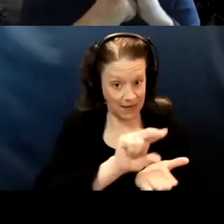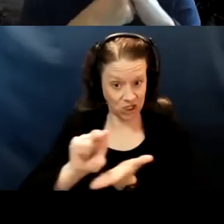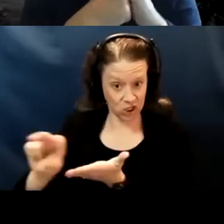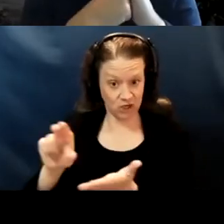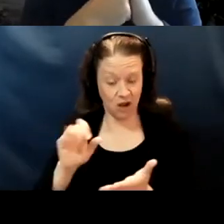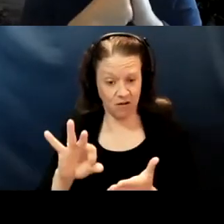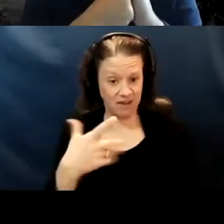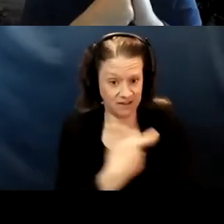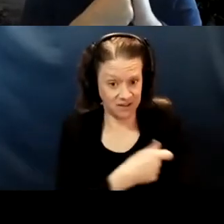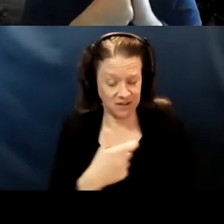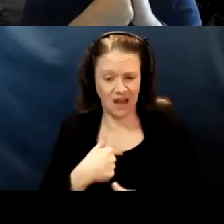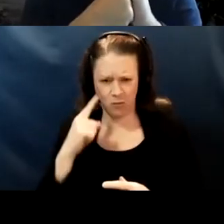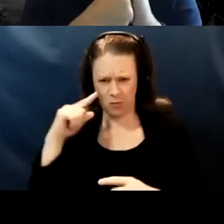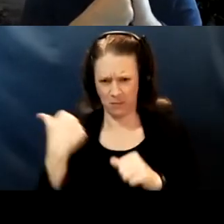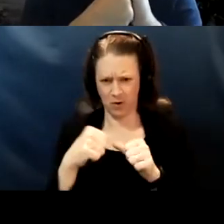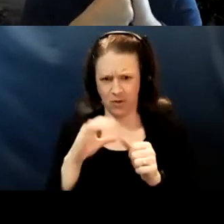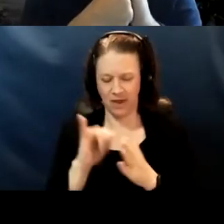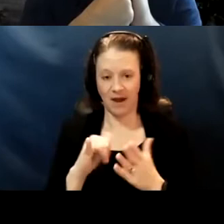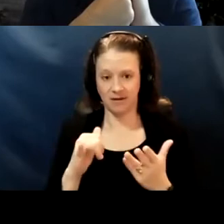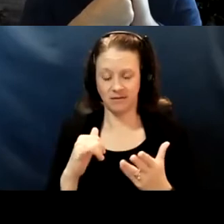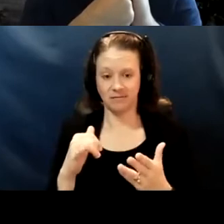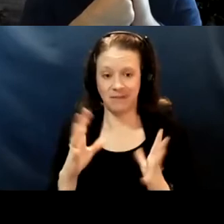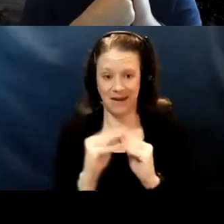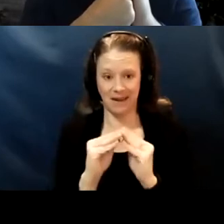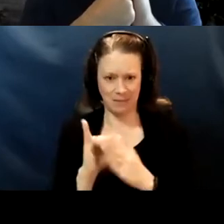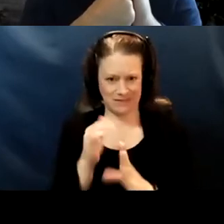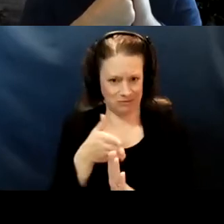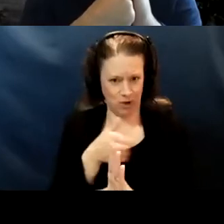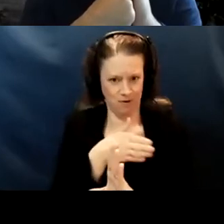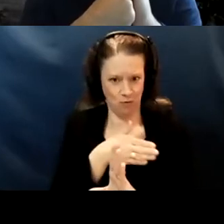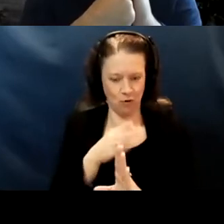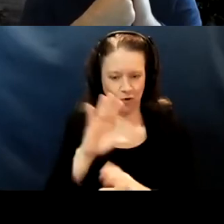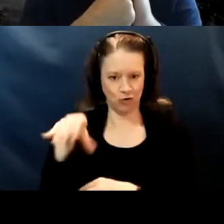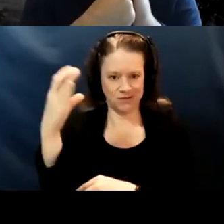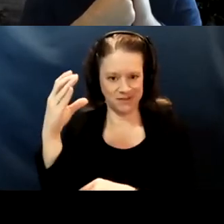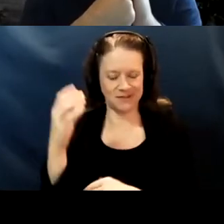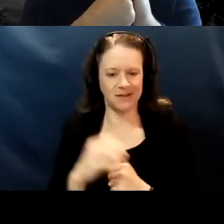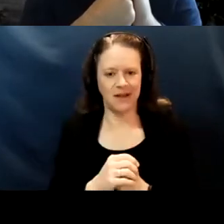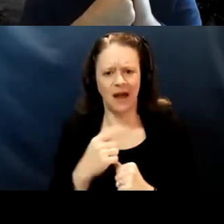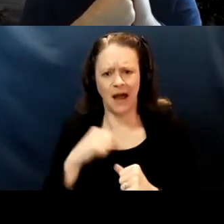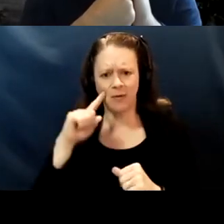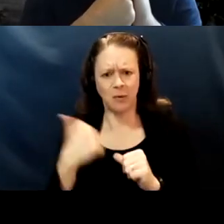'Cause I think it was the meeting right before Christmas. And I remember that a number of us were chatting each other